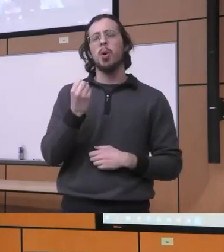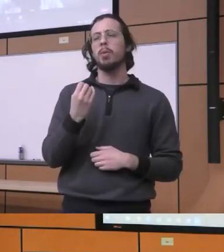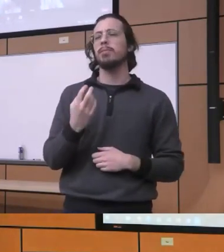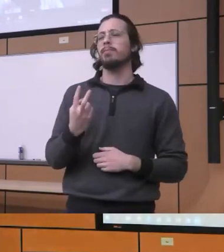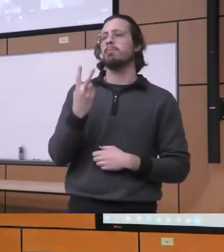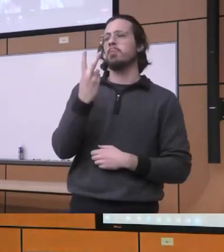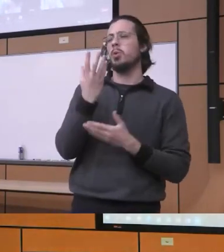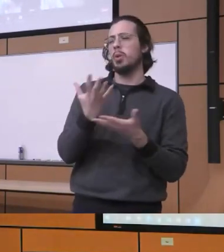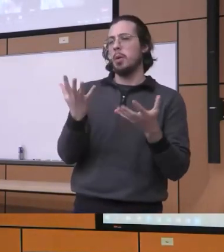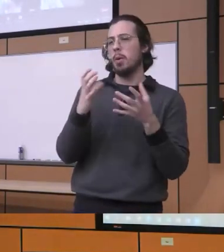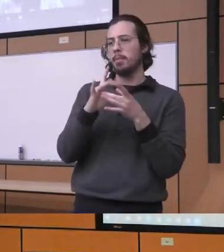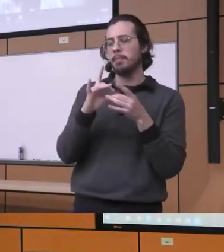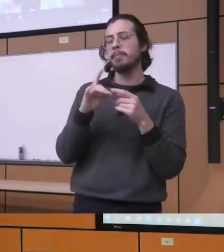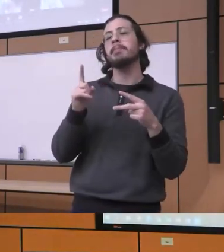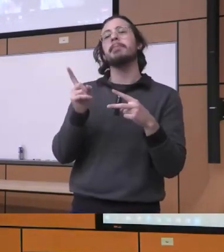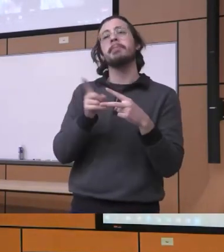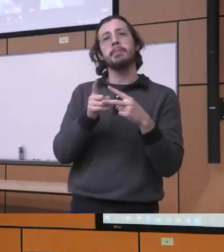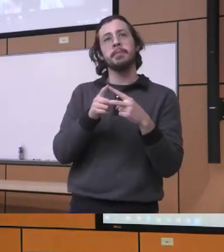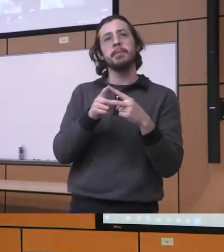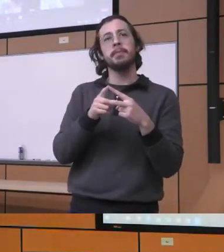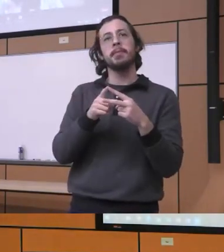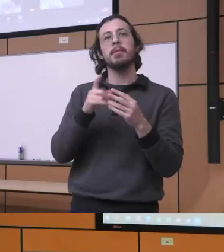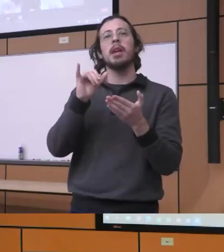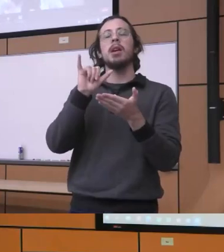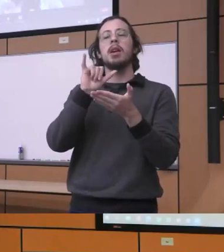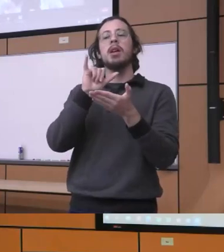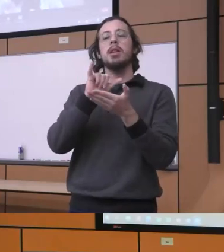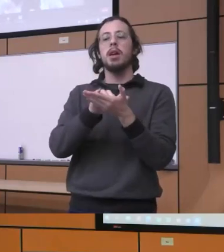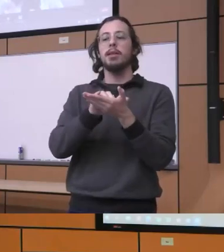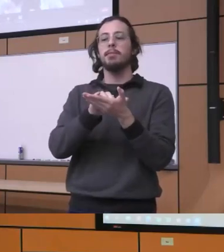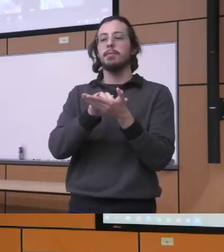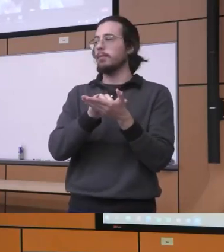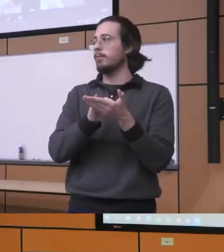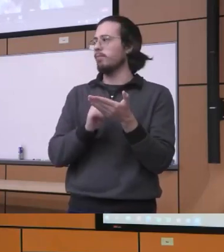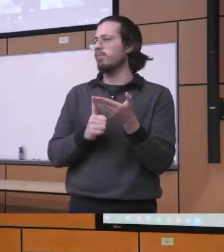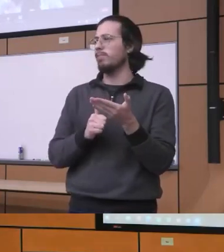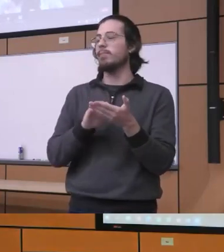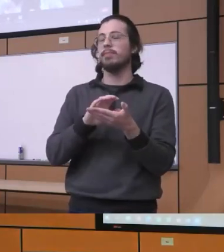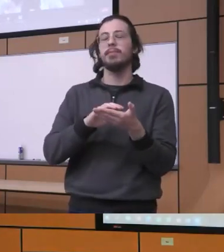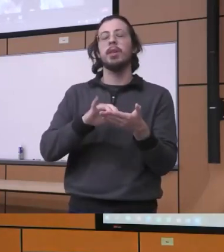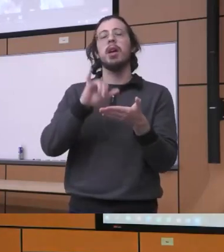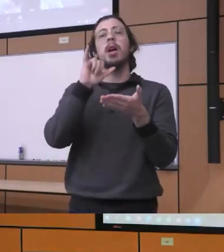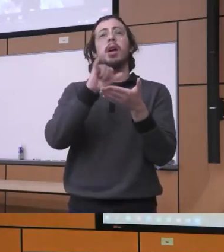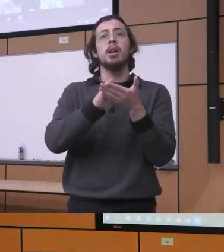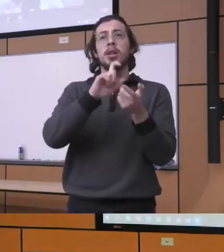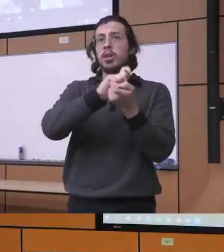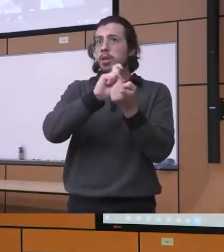to first of all do is that be realistic that the fact that you know change does not happen quickly